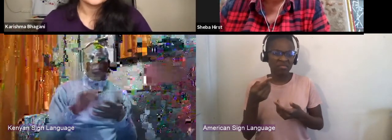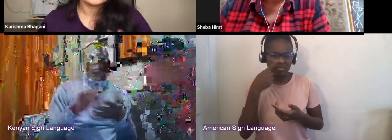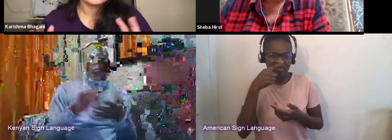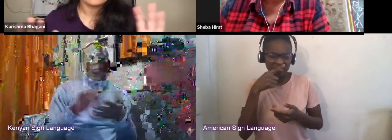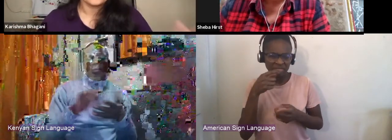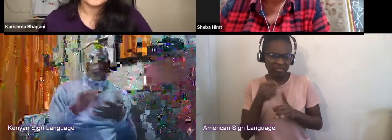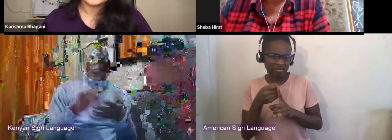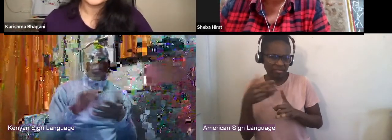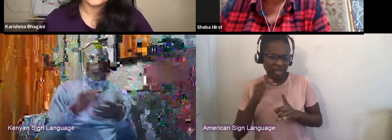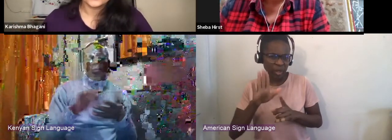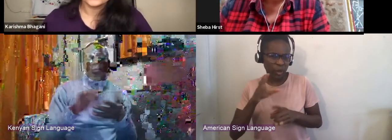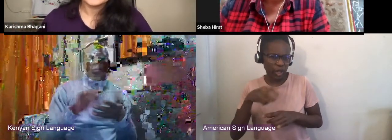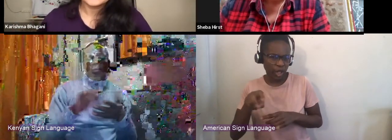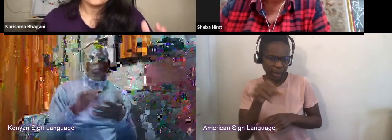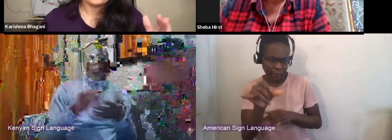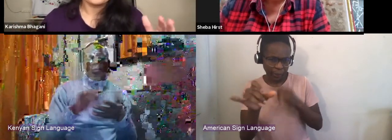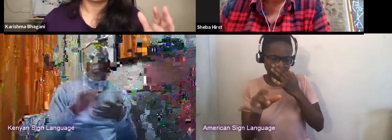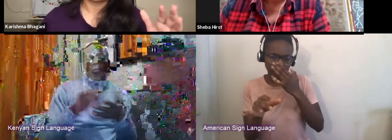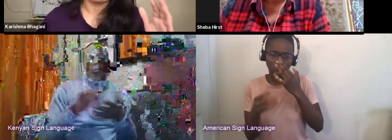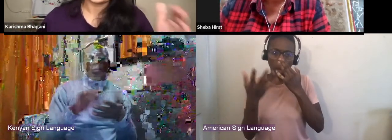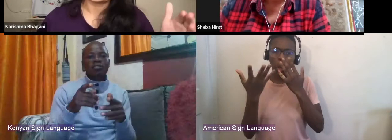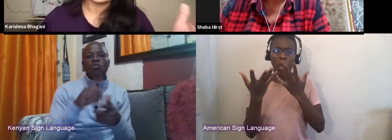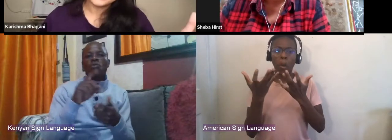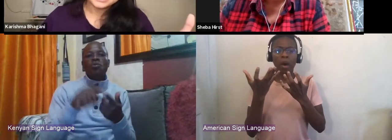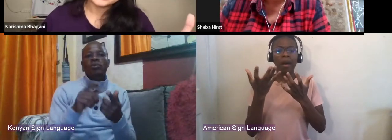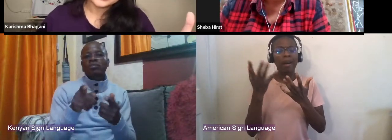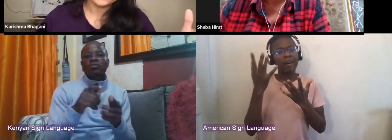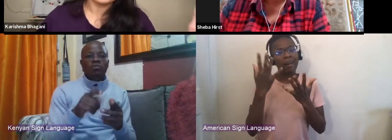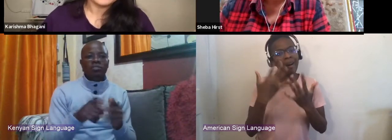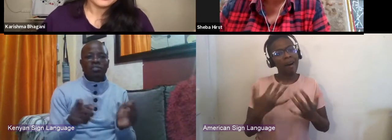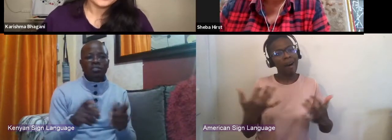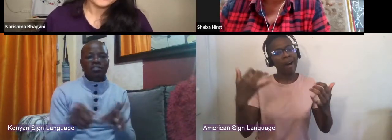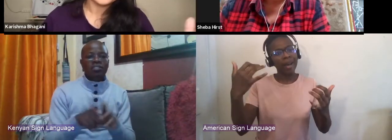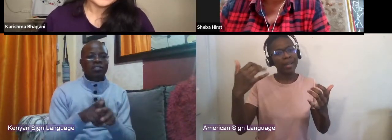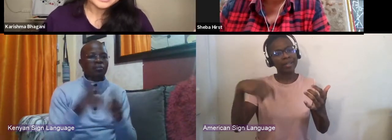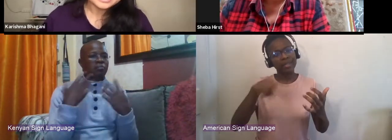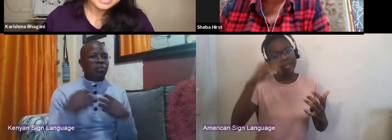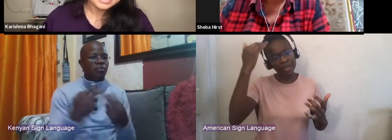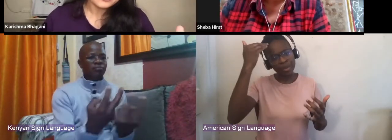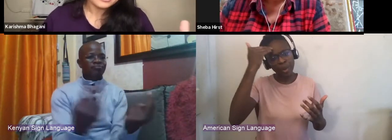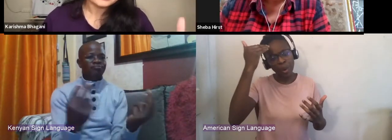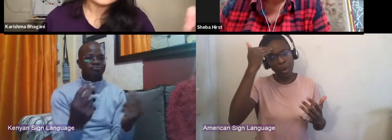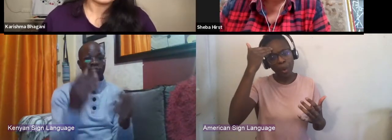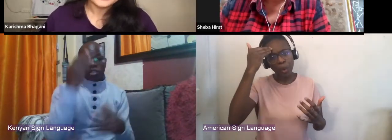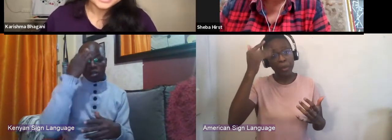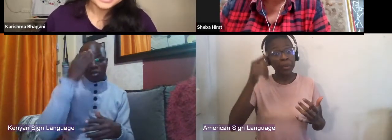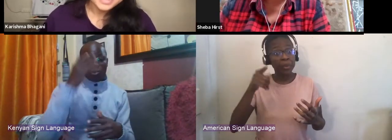so that our audiences know what amazing things you were doing when you were 20, and you were like a director